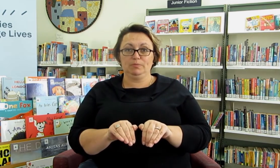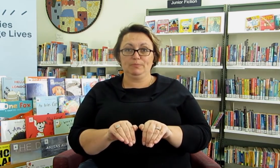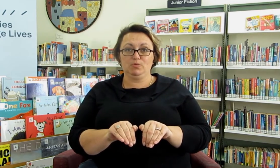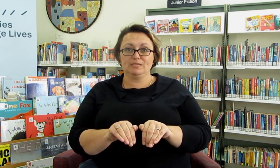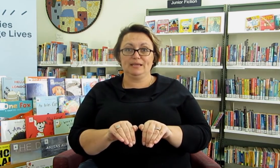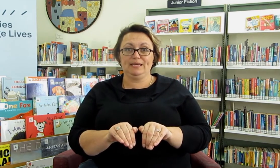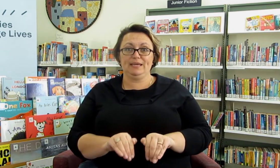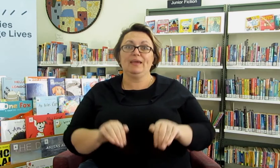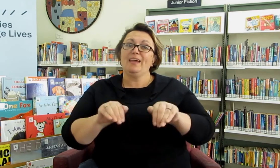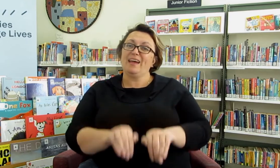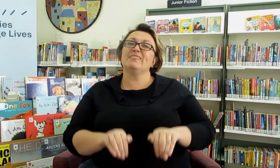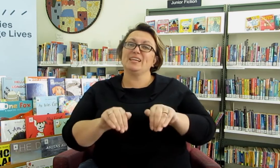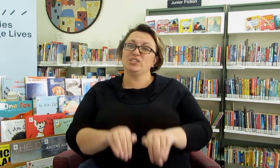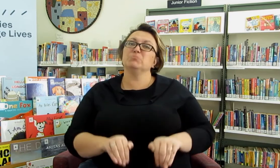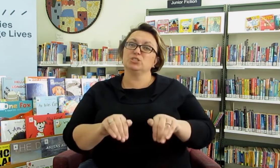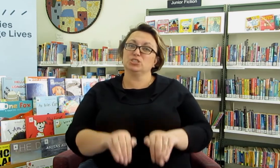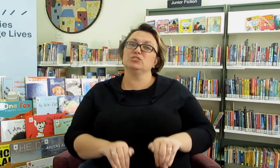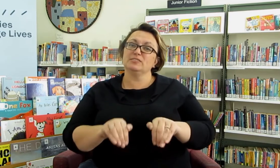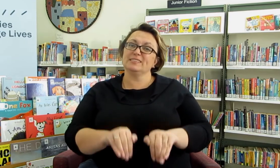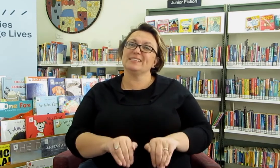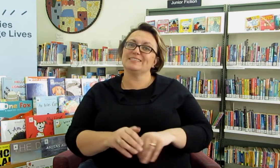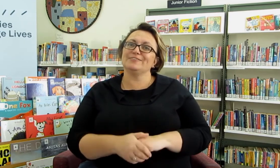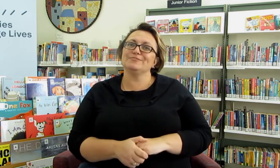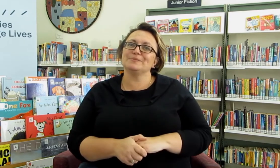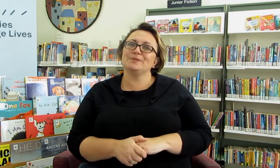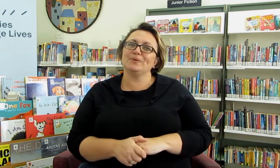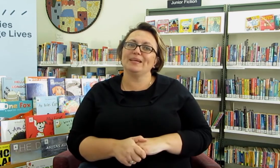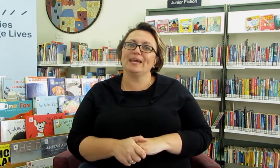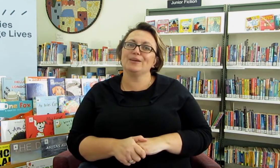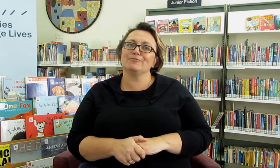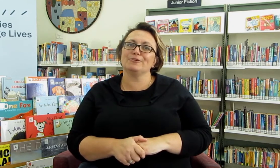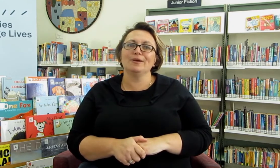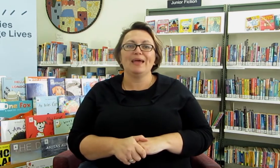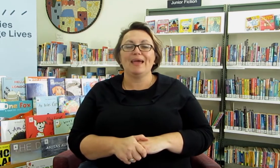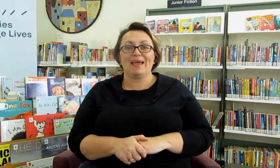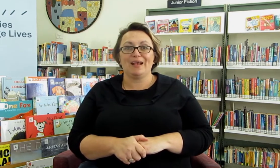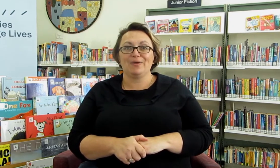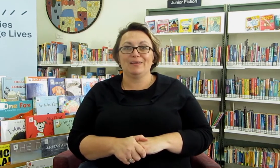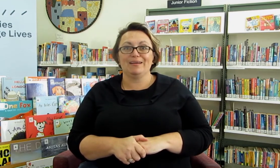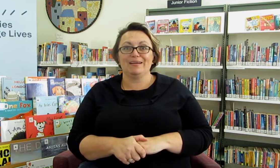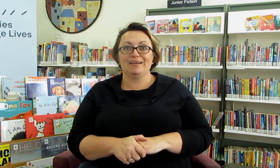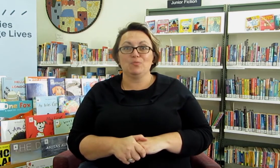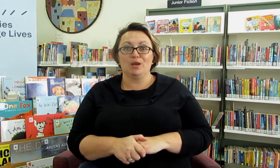paws down here, and they jump too so that's the difference between Kanagroo and wallaby.